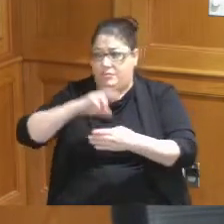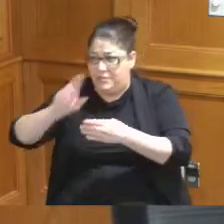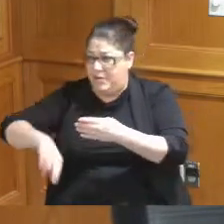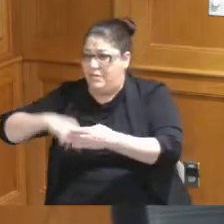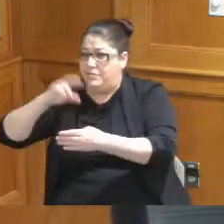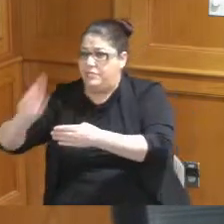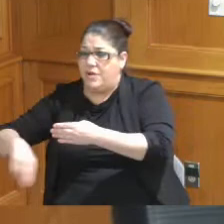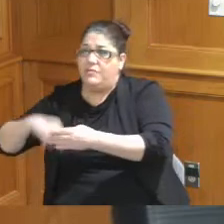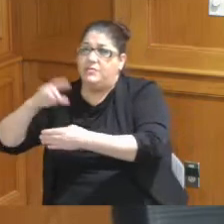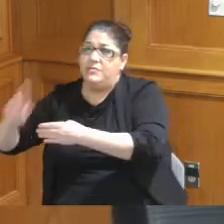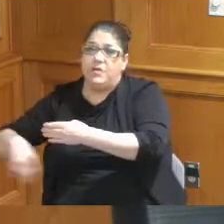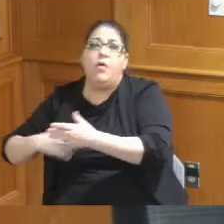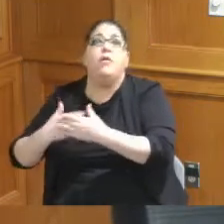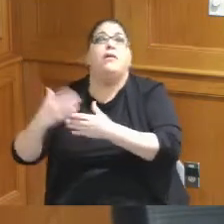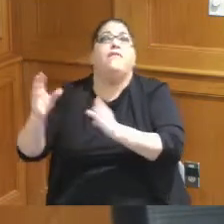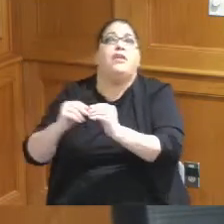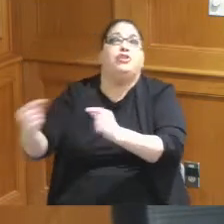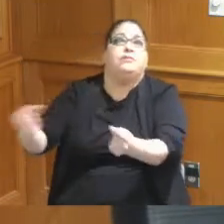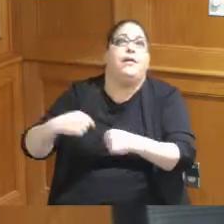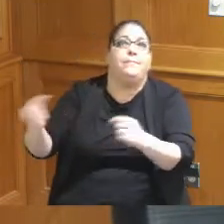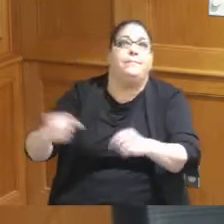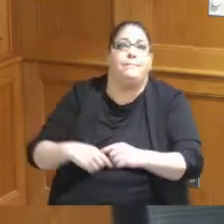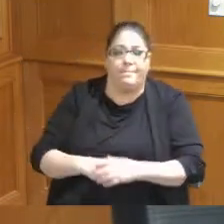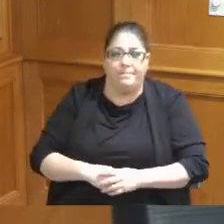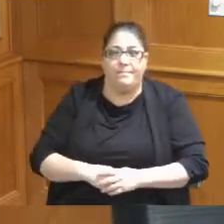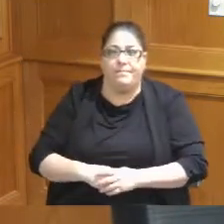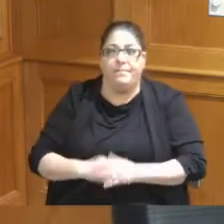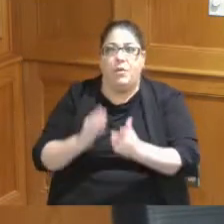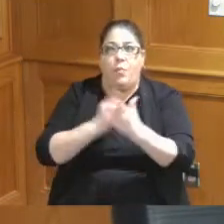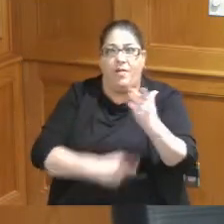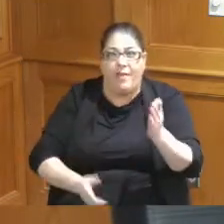them I understand what they want what they asked for what they need what the package looks like